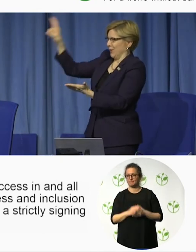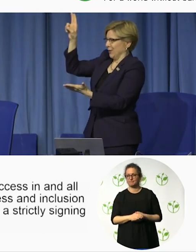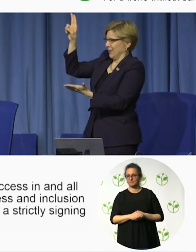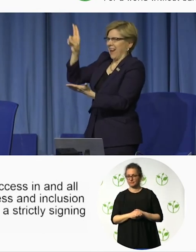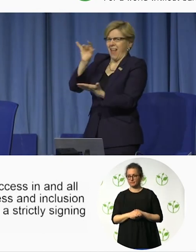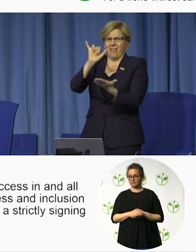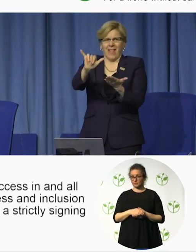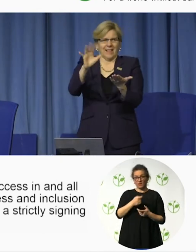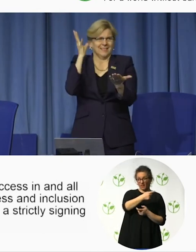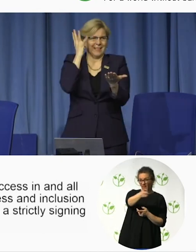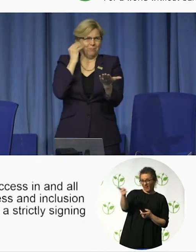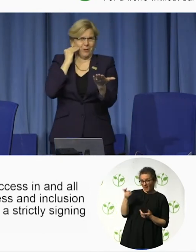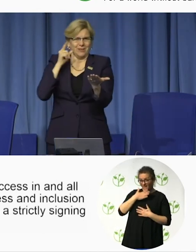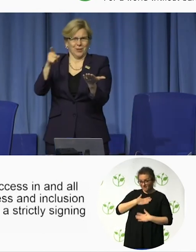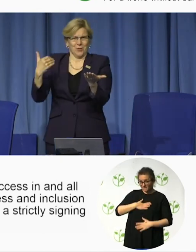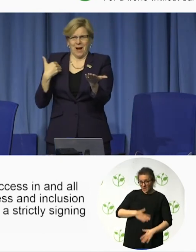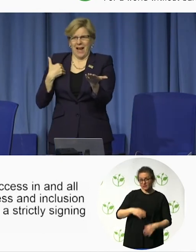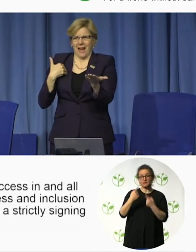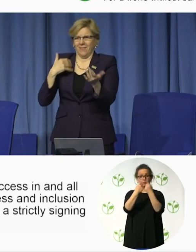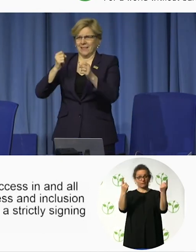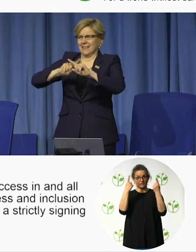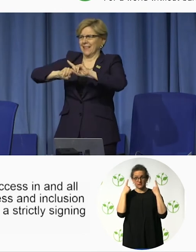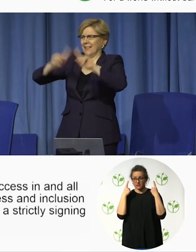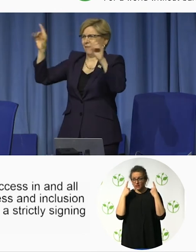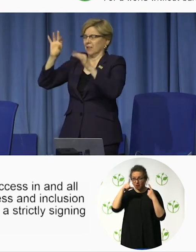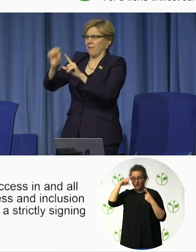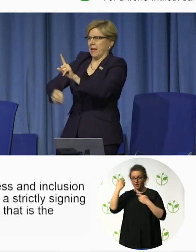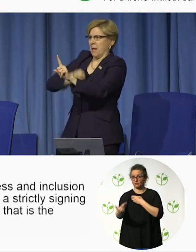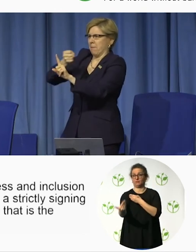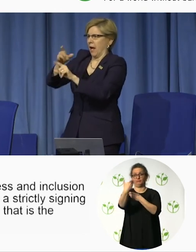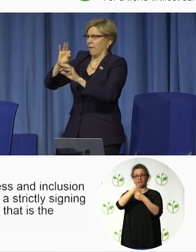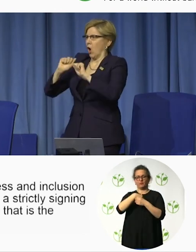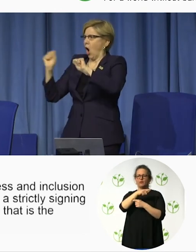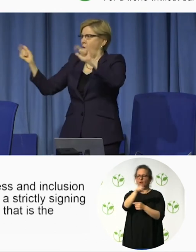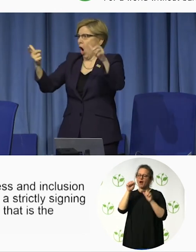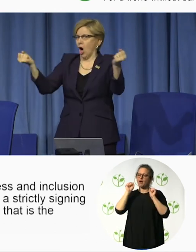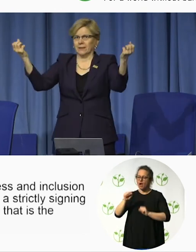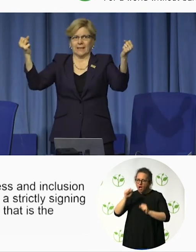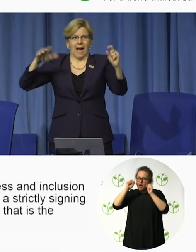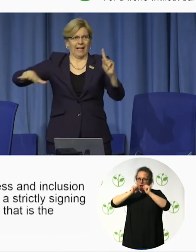When you visit gallaudet university that is the experience that you have.